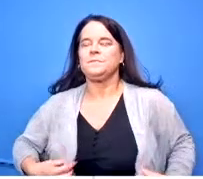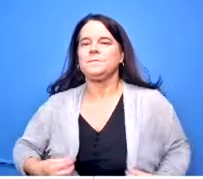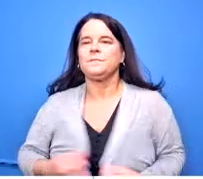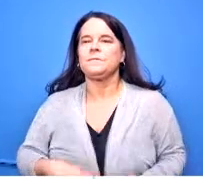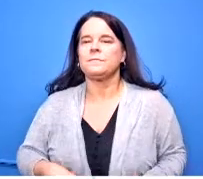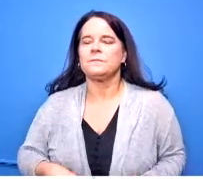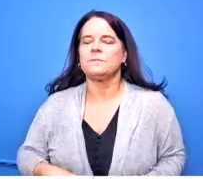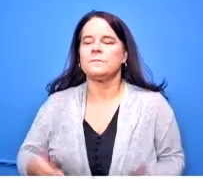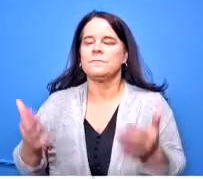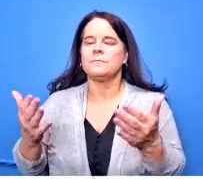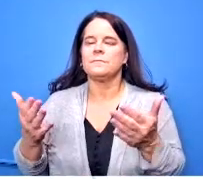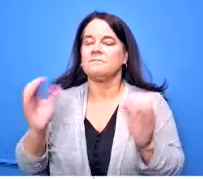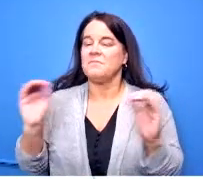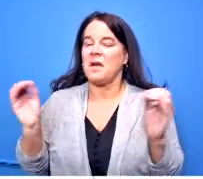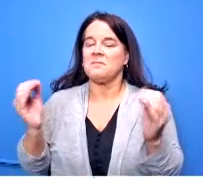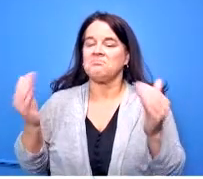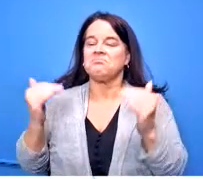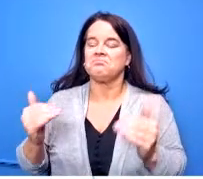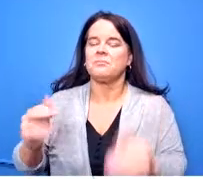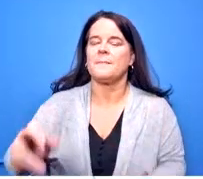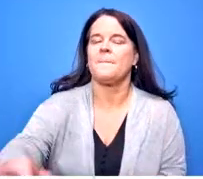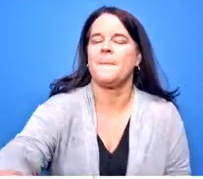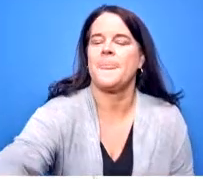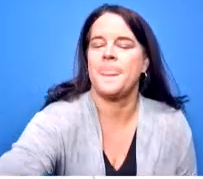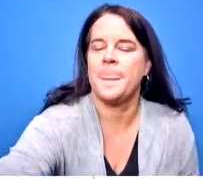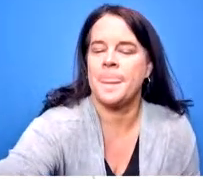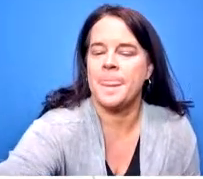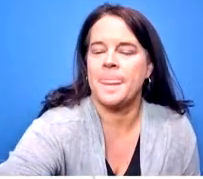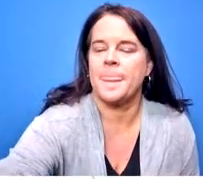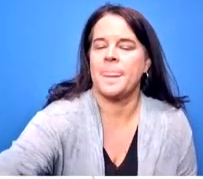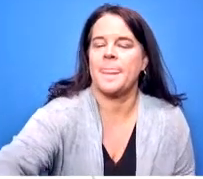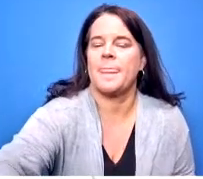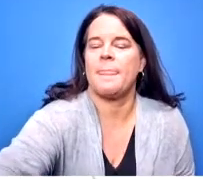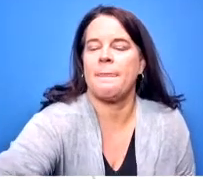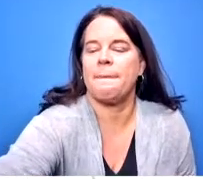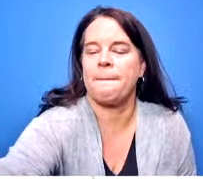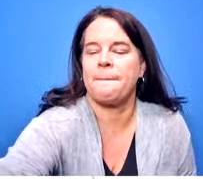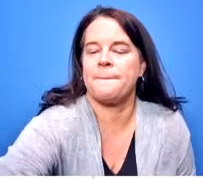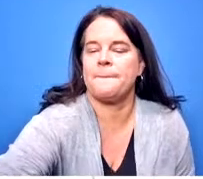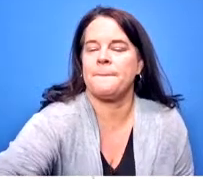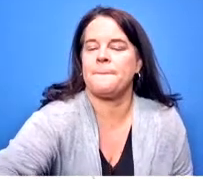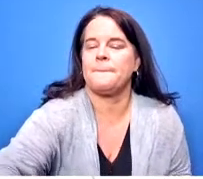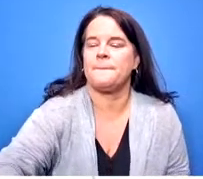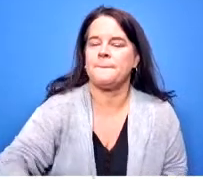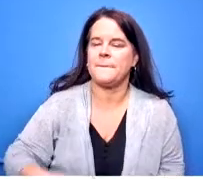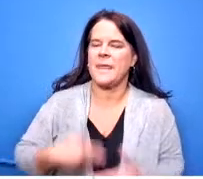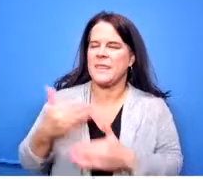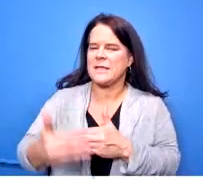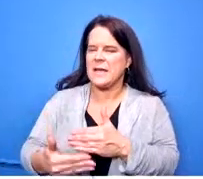and if there are none your next recommendation madame treasure okay um the next one is the